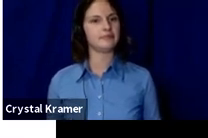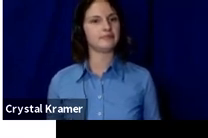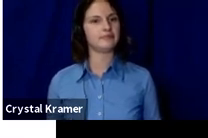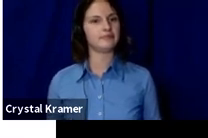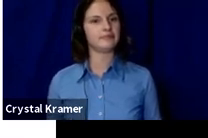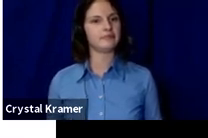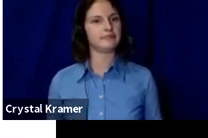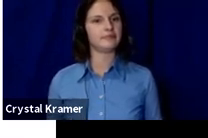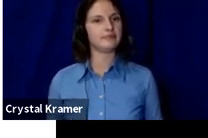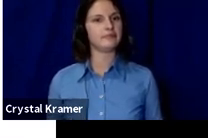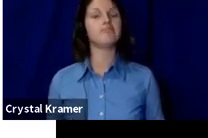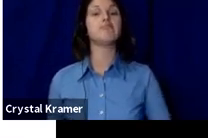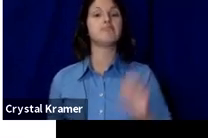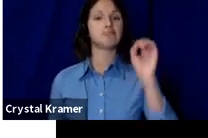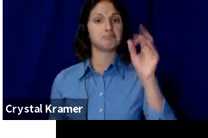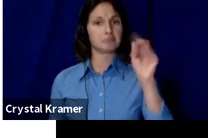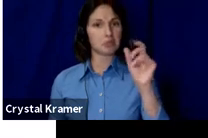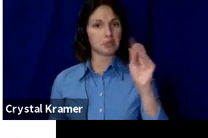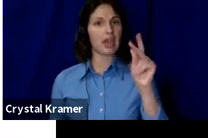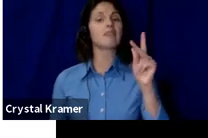Okay. I'm seeing some questions.